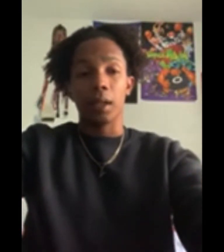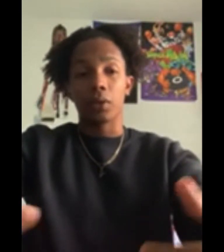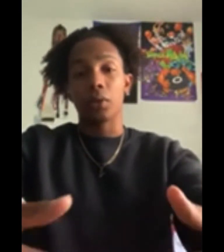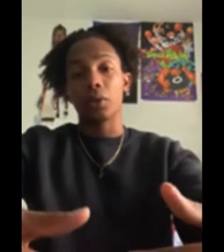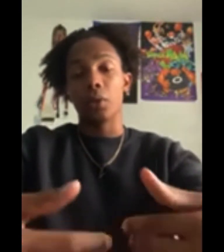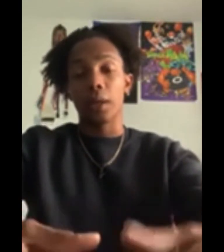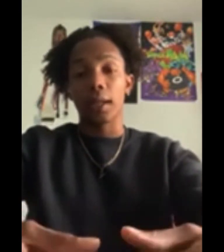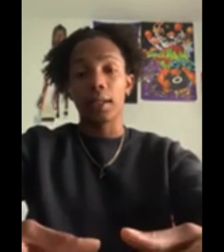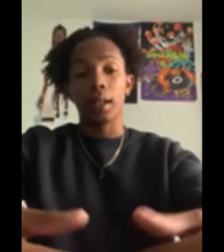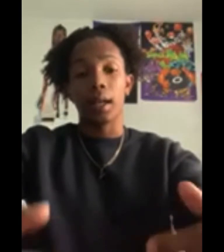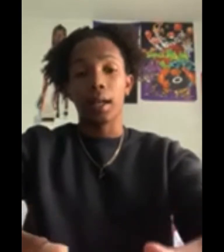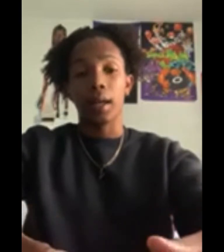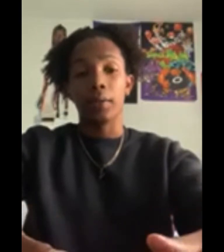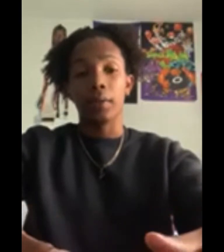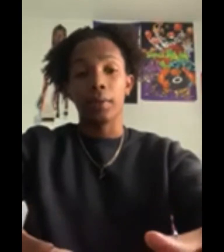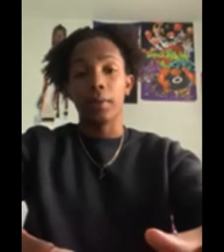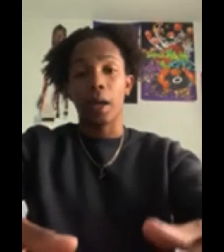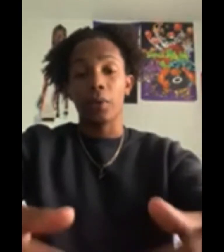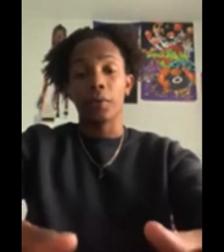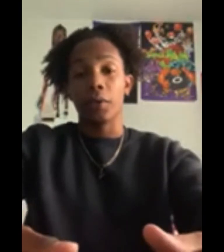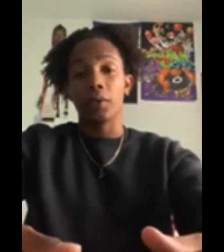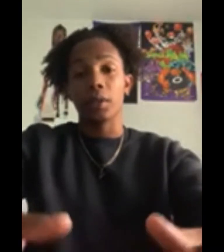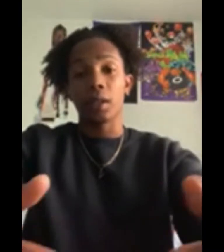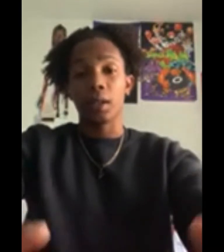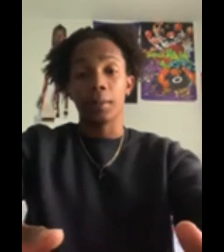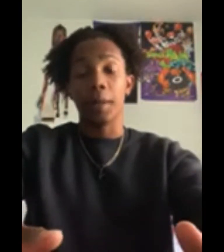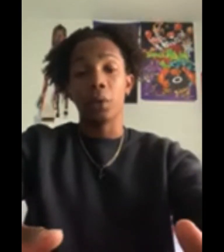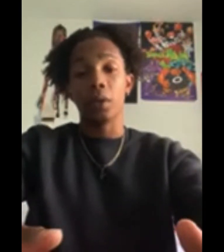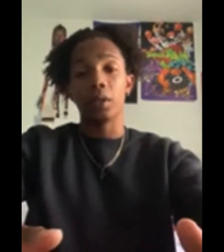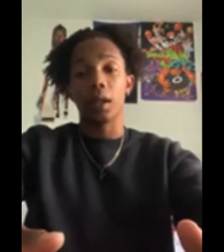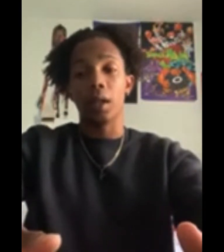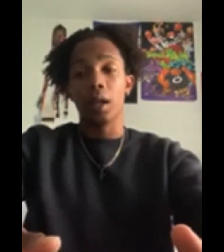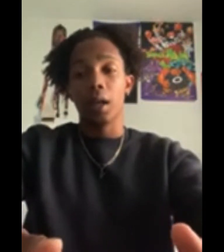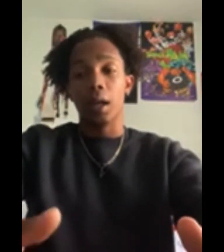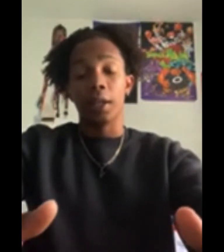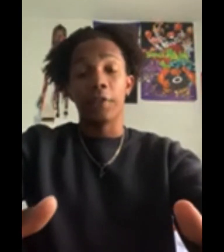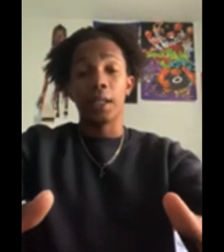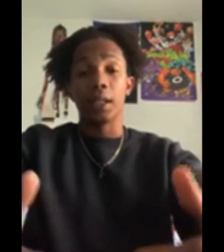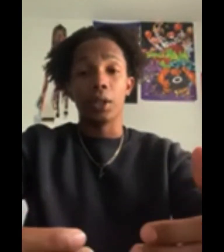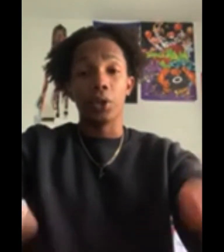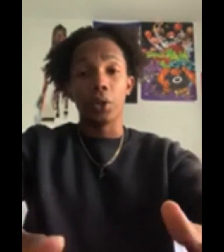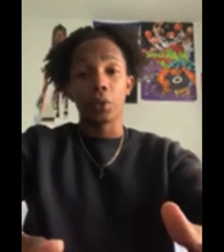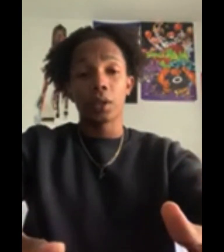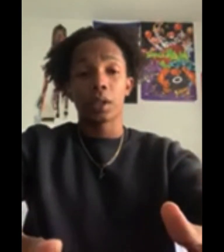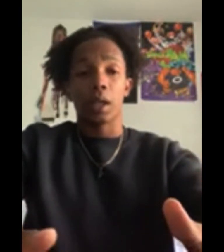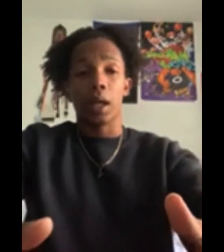that's also what I did. I got-- I was focused on getting my work done. And, if I needed notes,